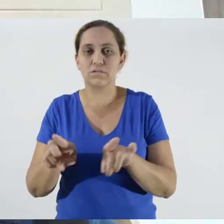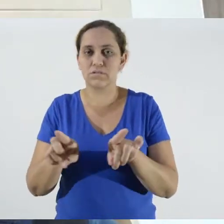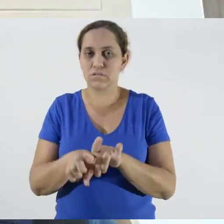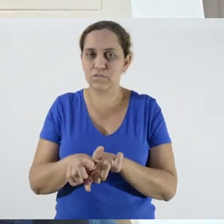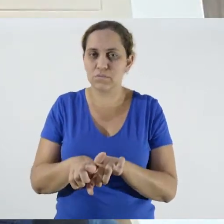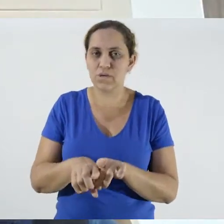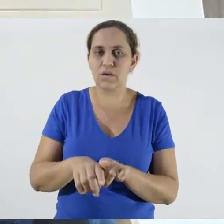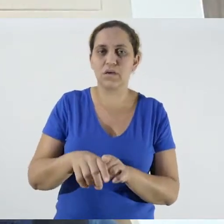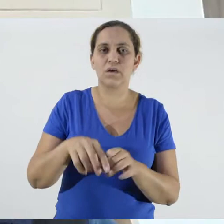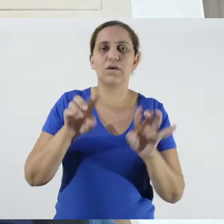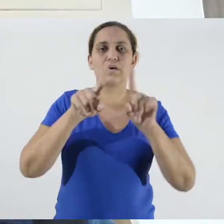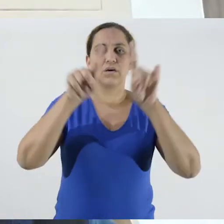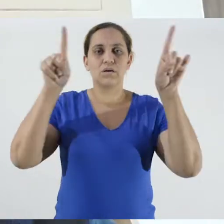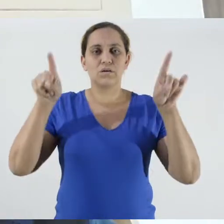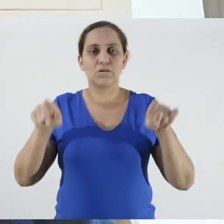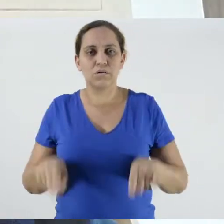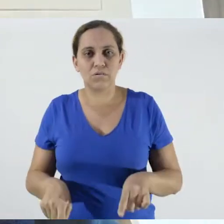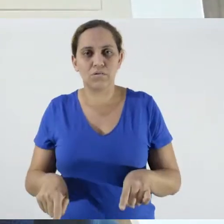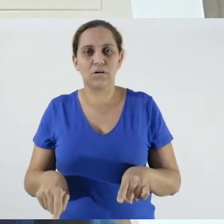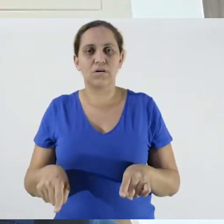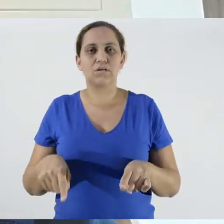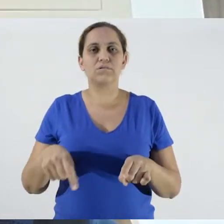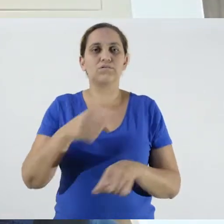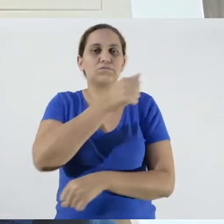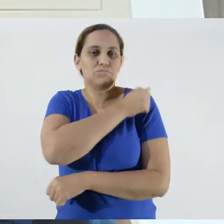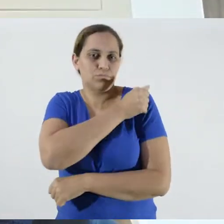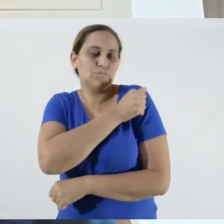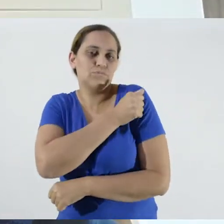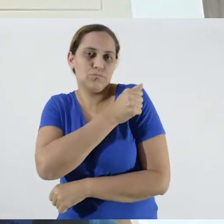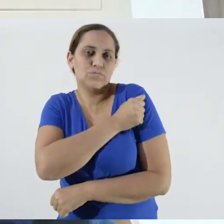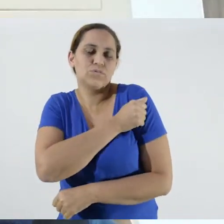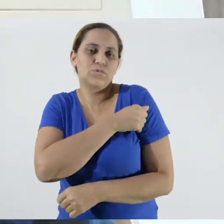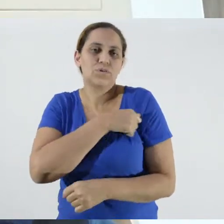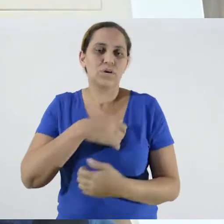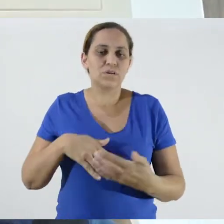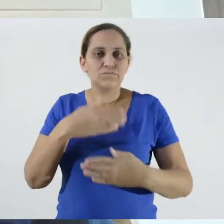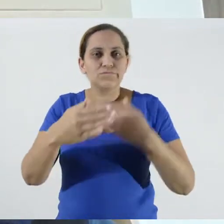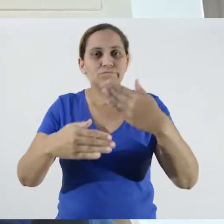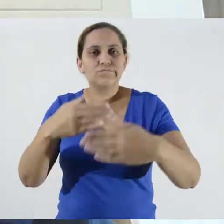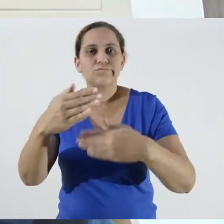employees and extension workers, is developing, such as pedagogical